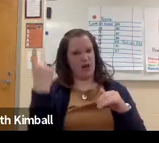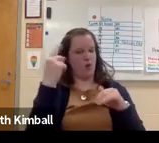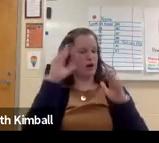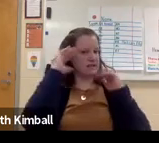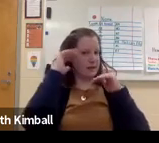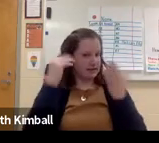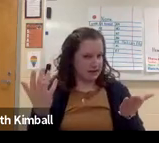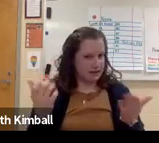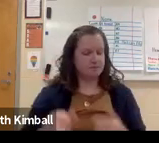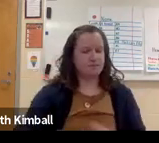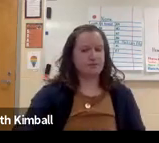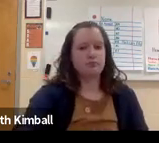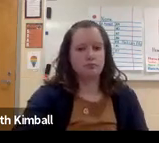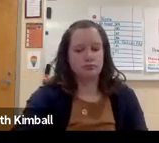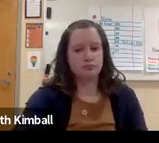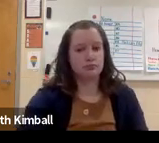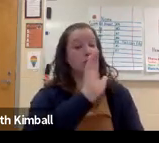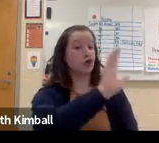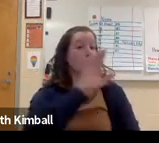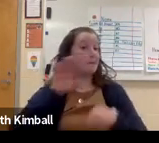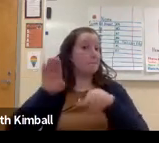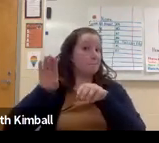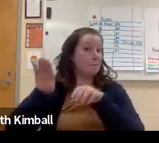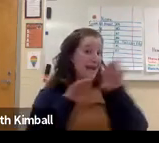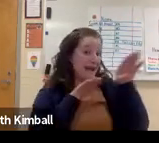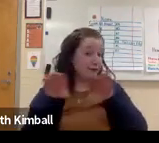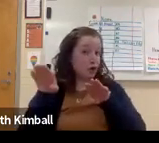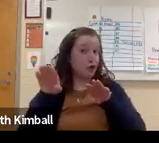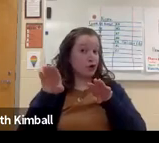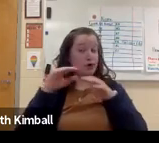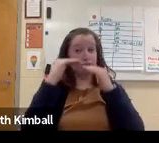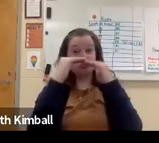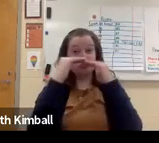And she did much better than anyone expected her to.